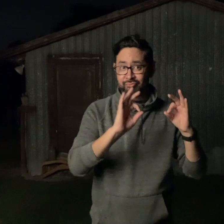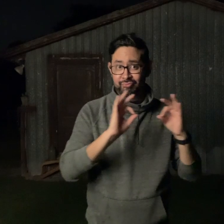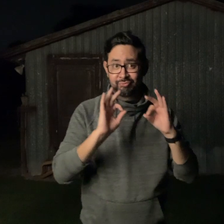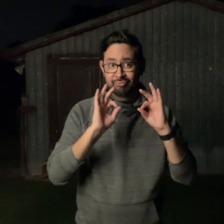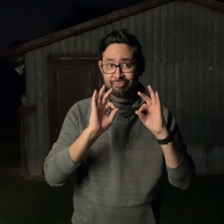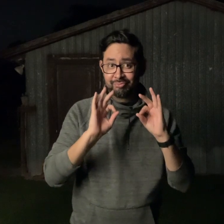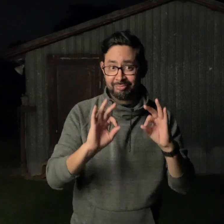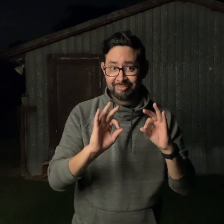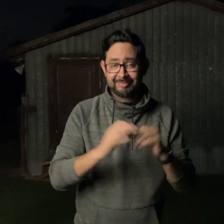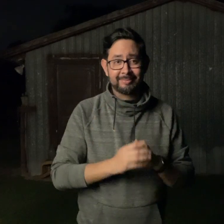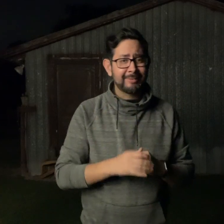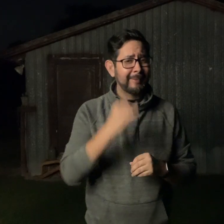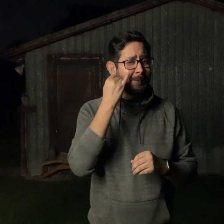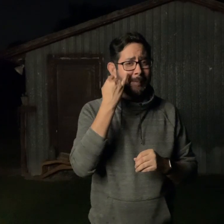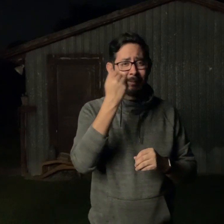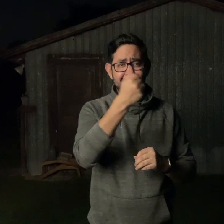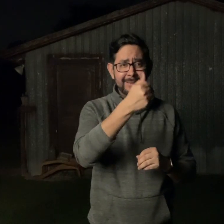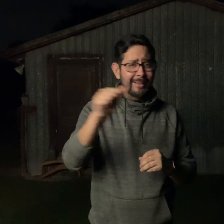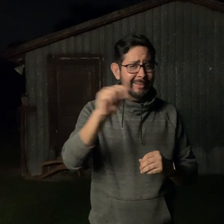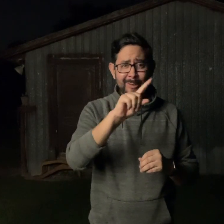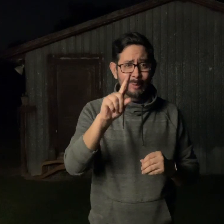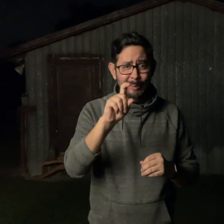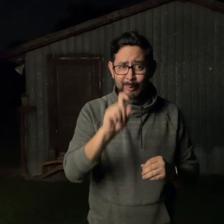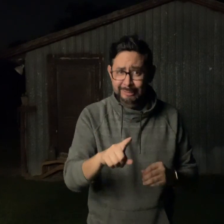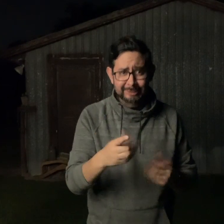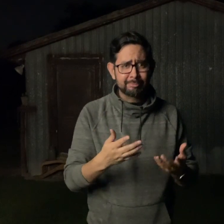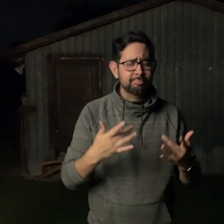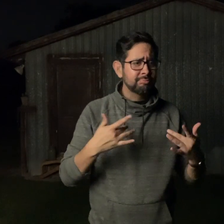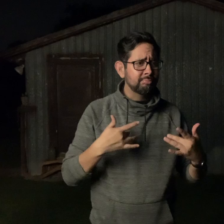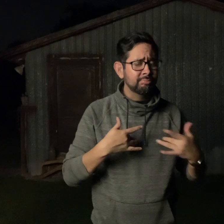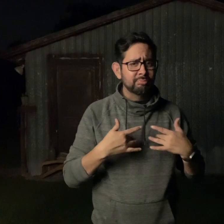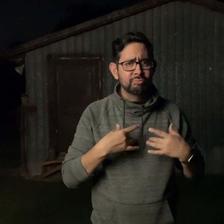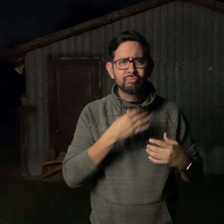So now we're done with that part and it's great and everything is good, but if you have any questions,